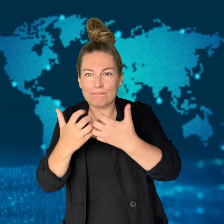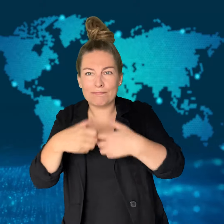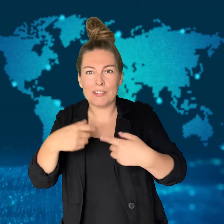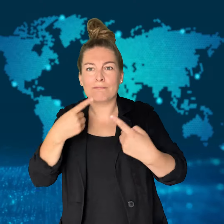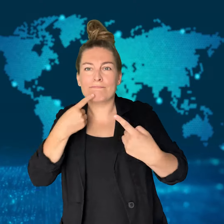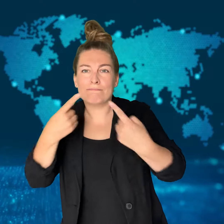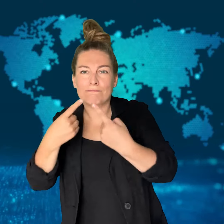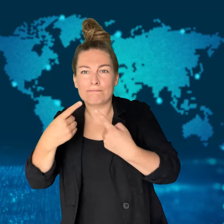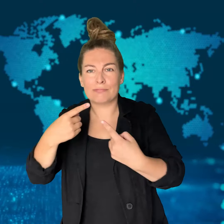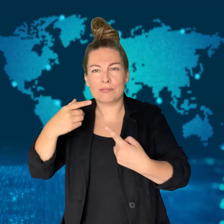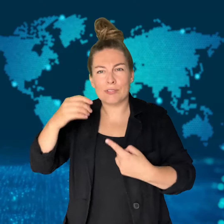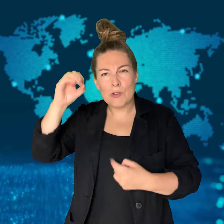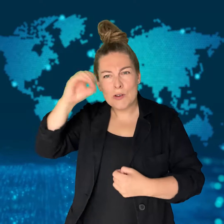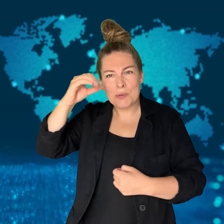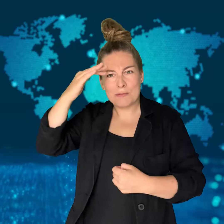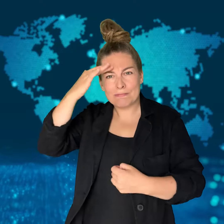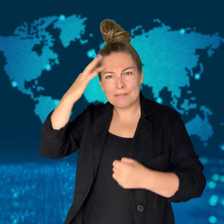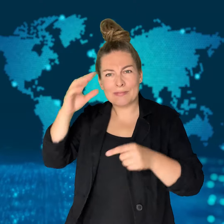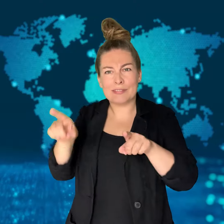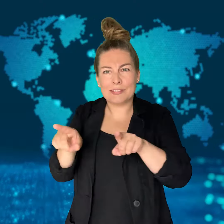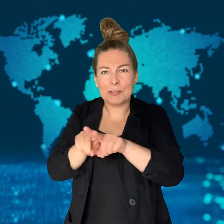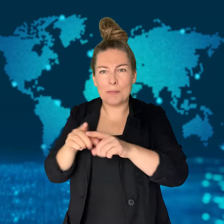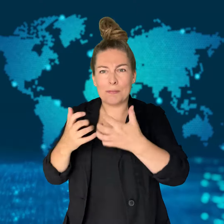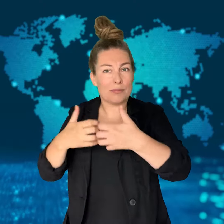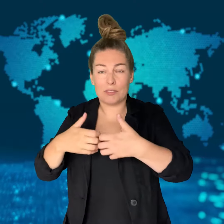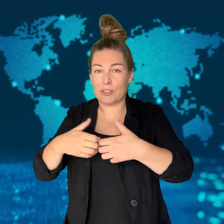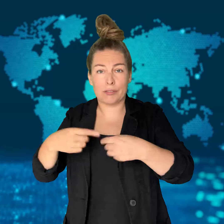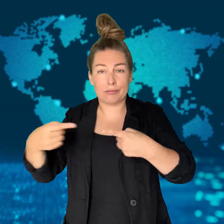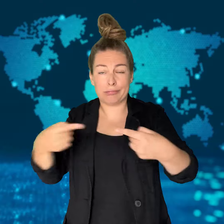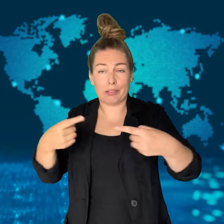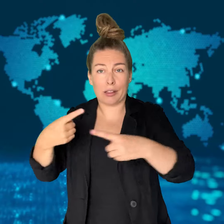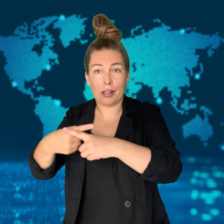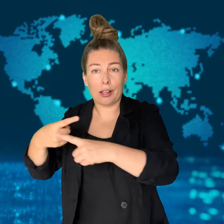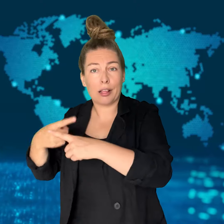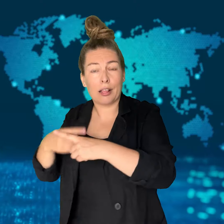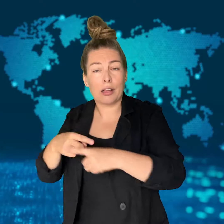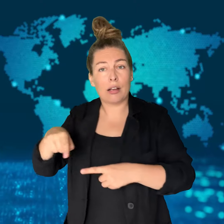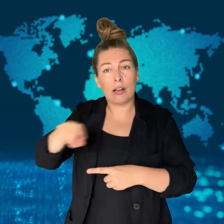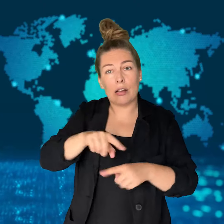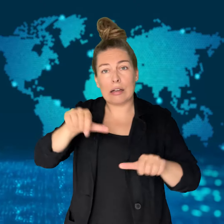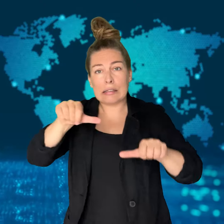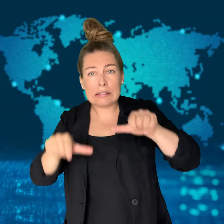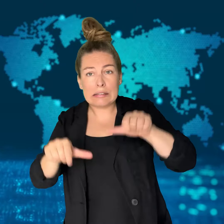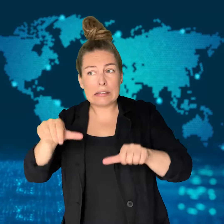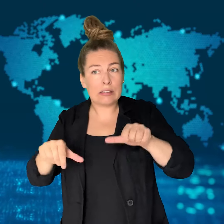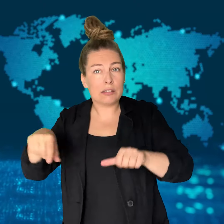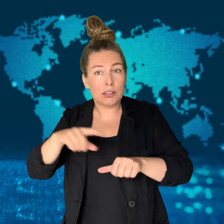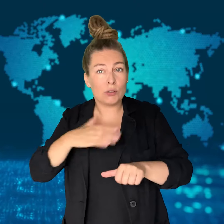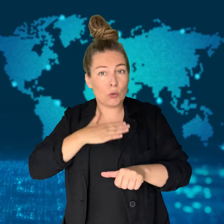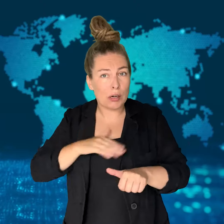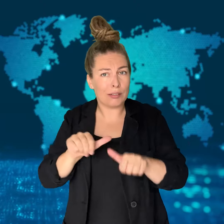support Biden or insisting on another candidate.